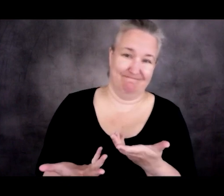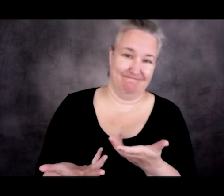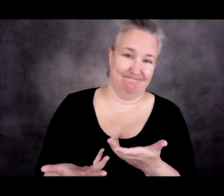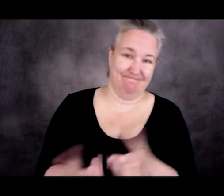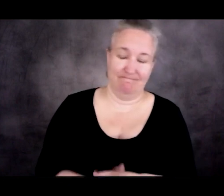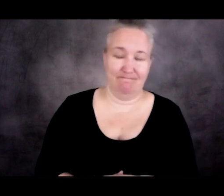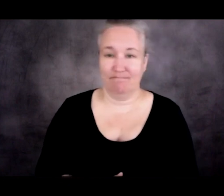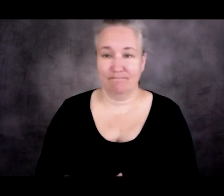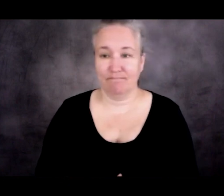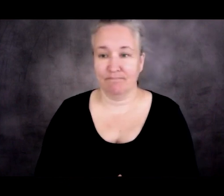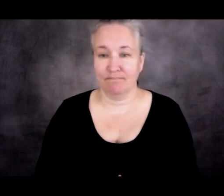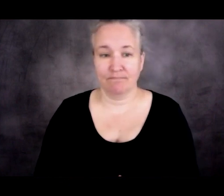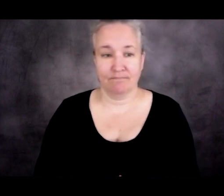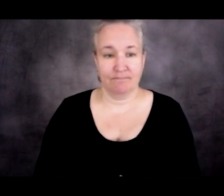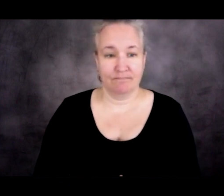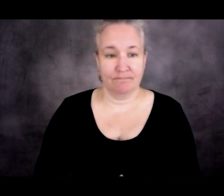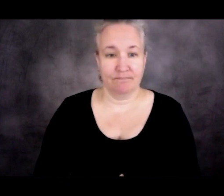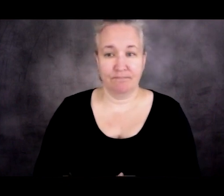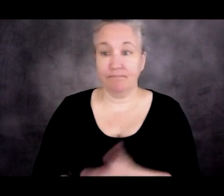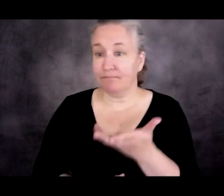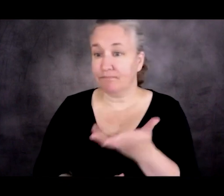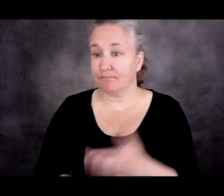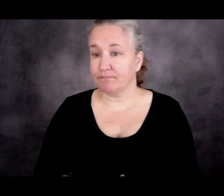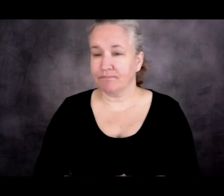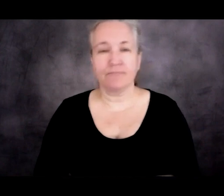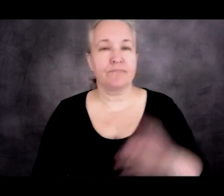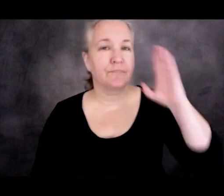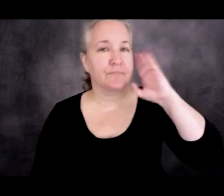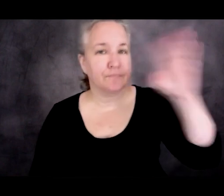Yeah. Hi, Dr. Jones-Correa.